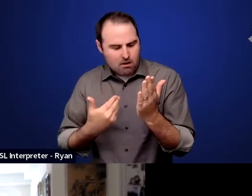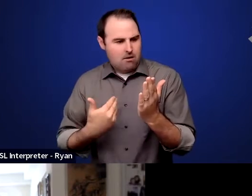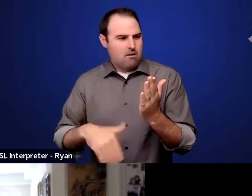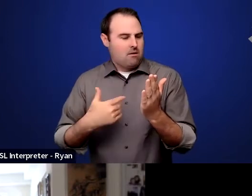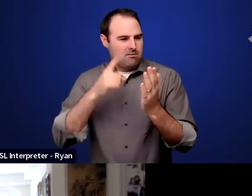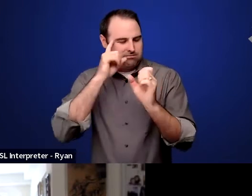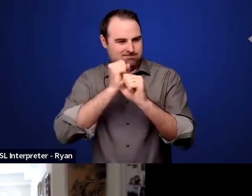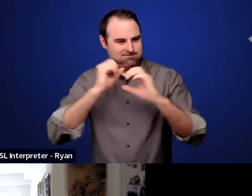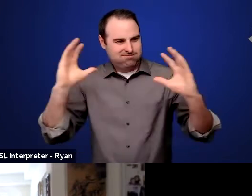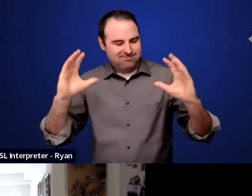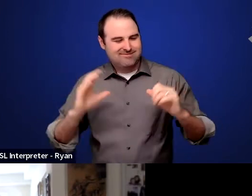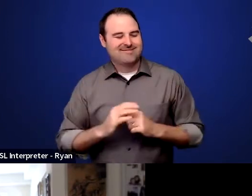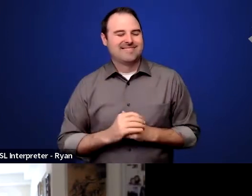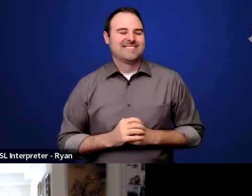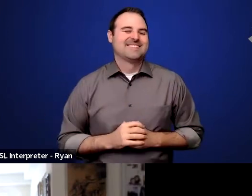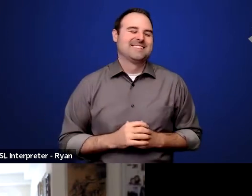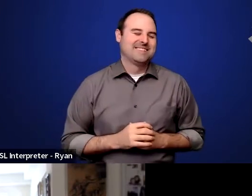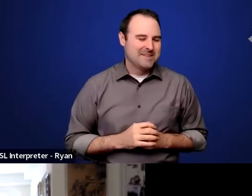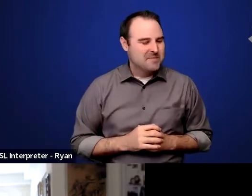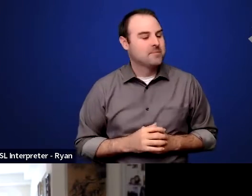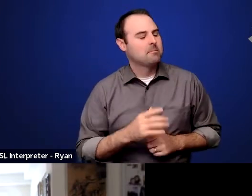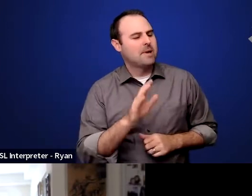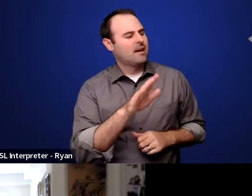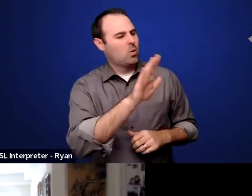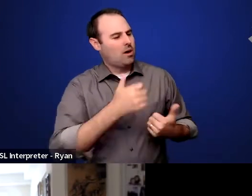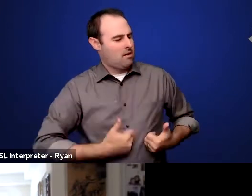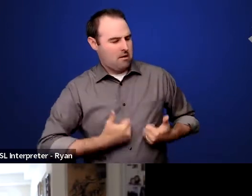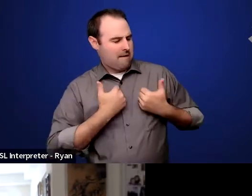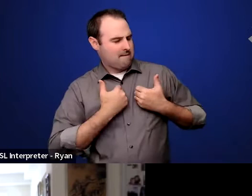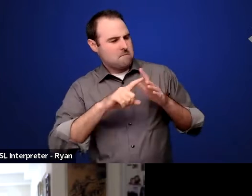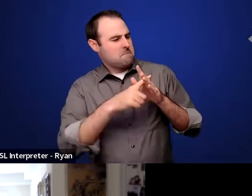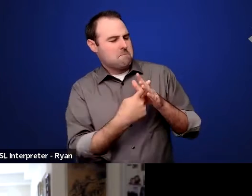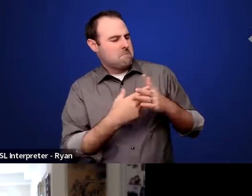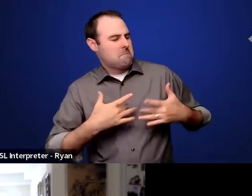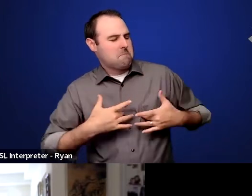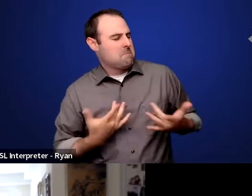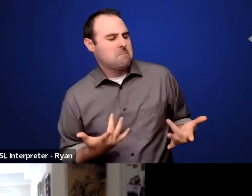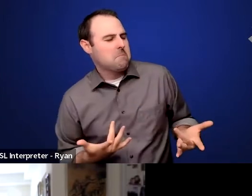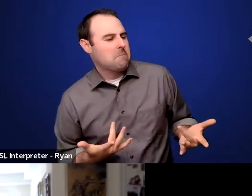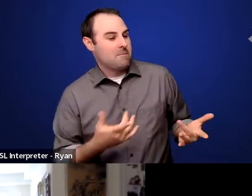once upon a time there was, and in this case it's a little girl born in Brooklyn. So how would you continue,